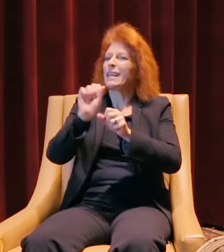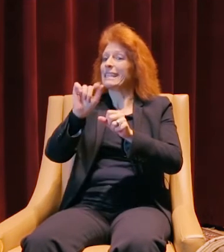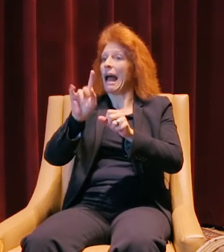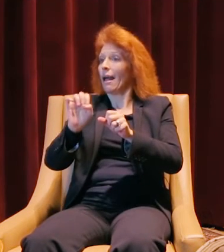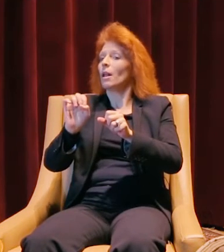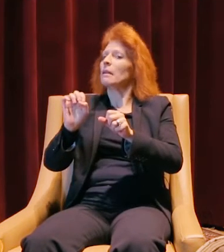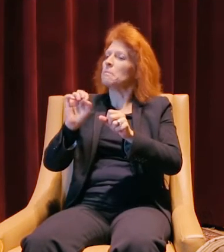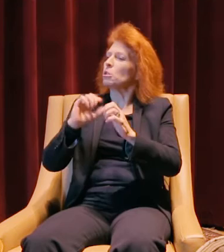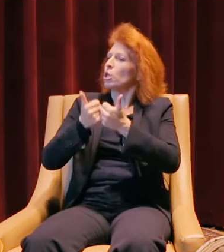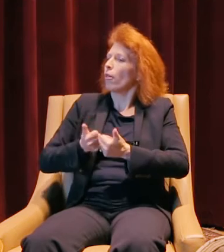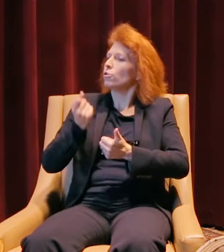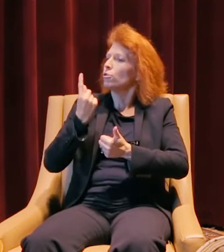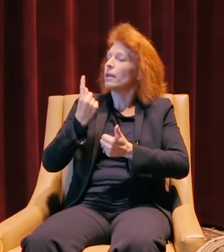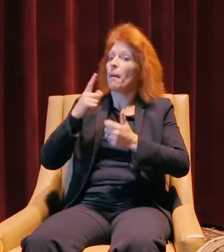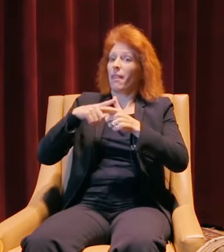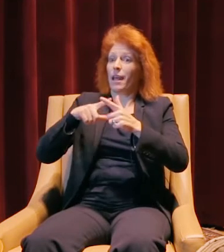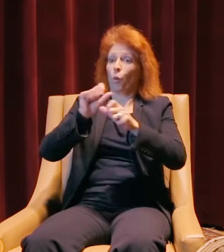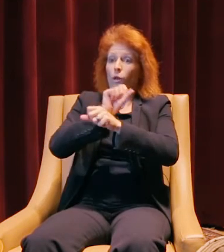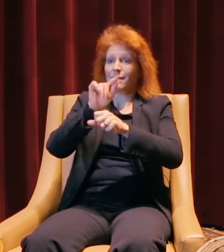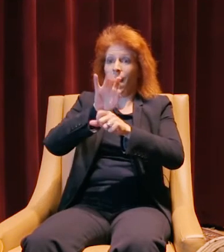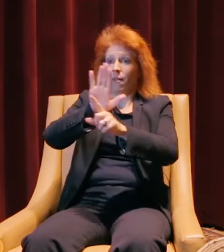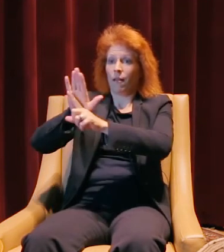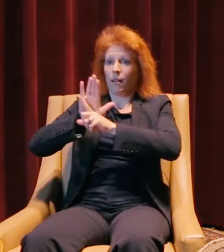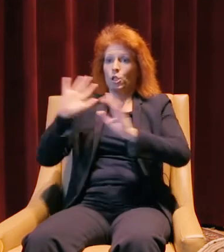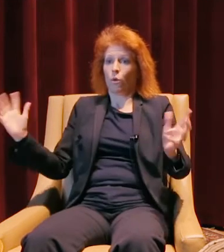and then combine those working styles to benefit everyone.